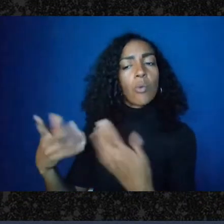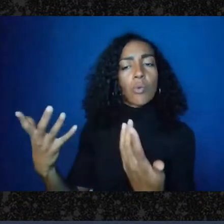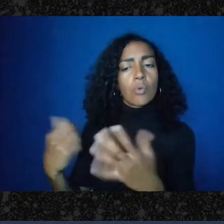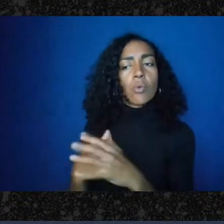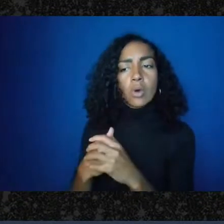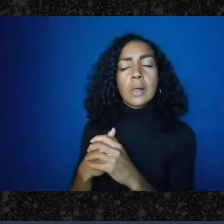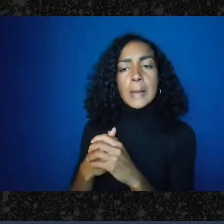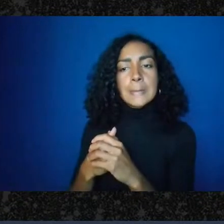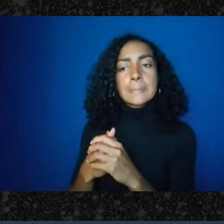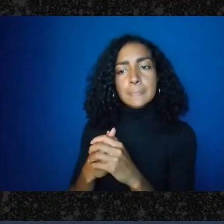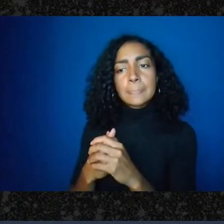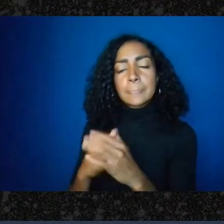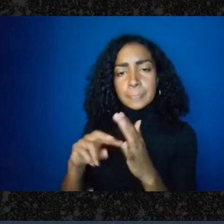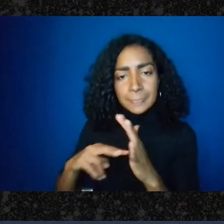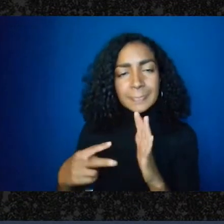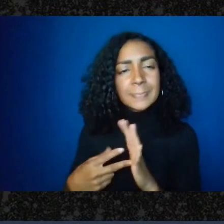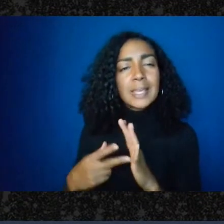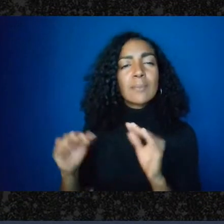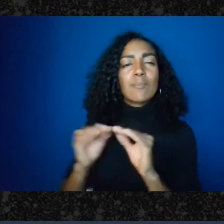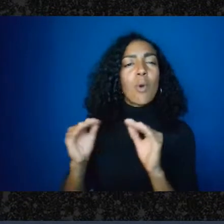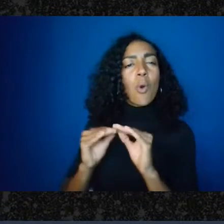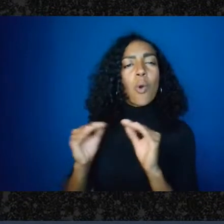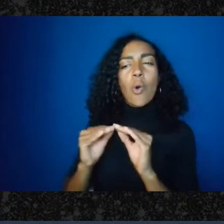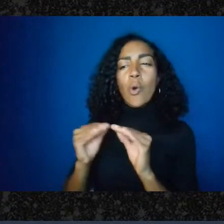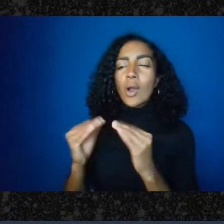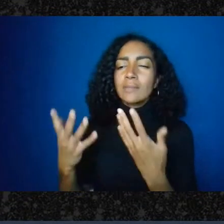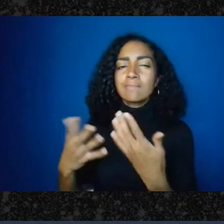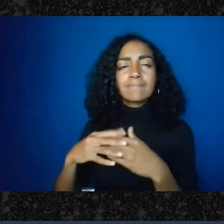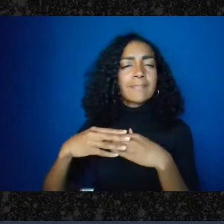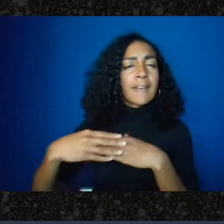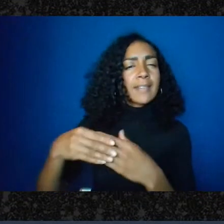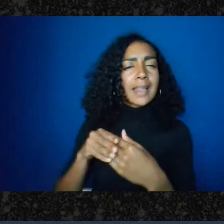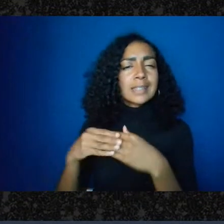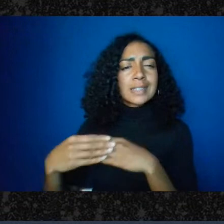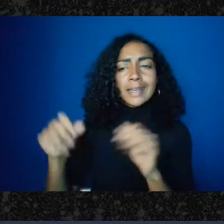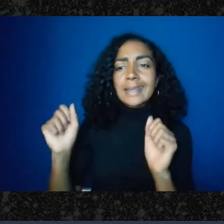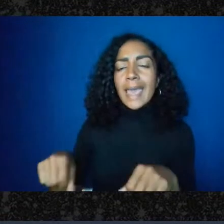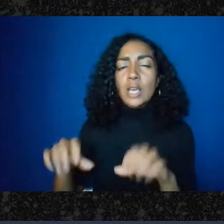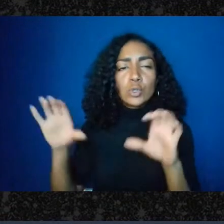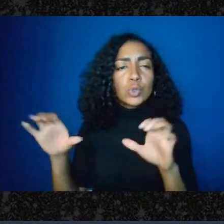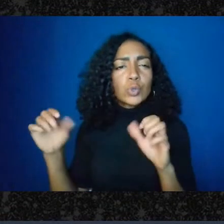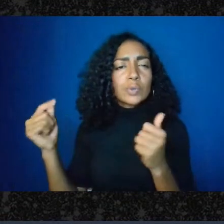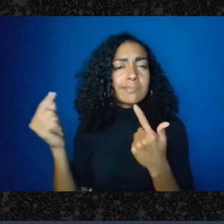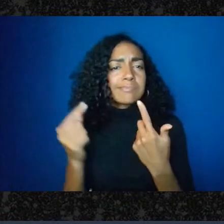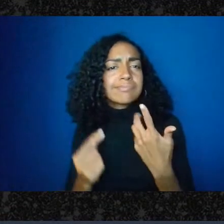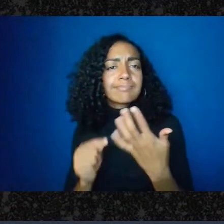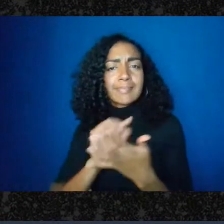room to-to do a lot of a lot of what you might be wanting to do. DEAN: